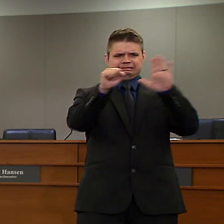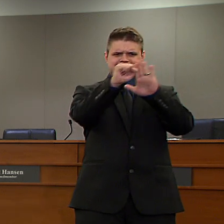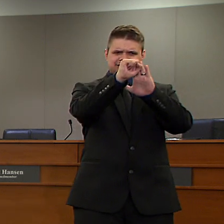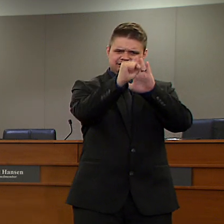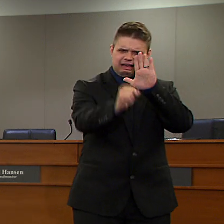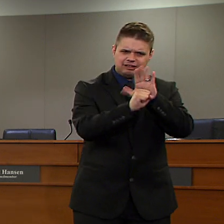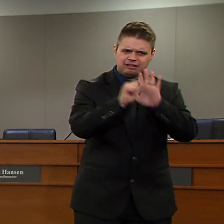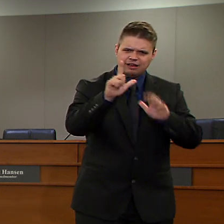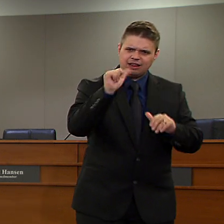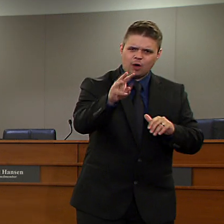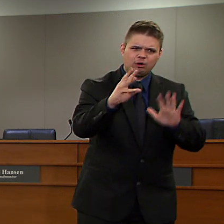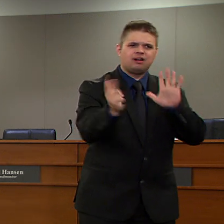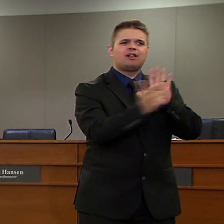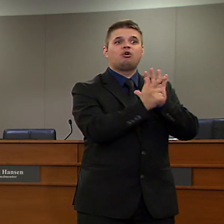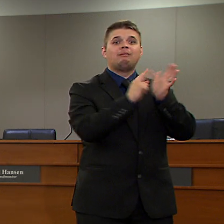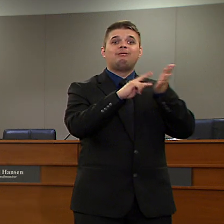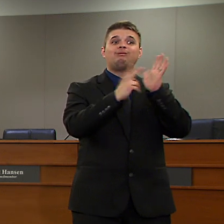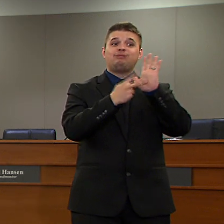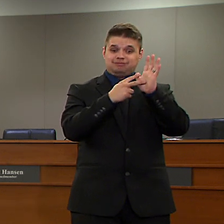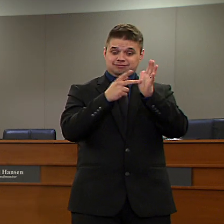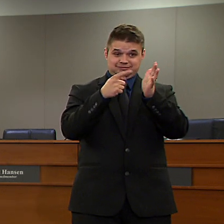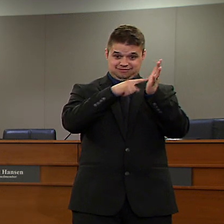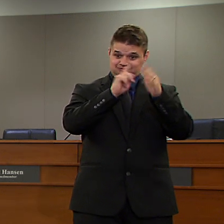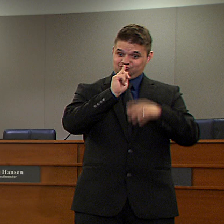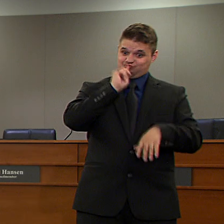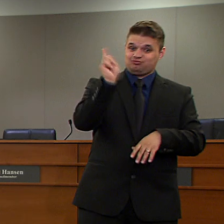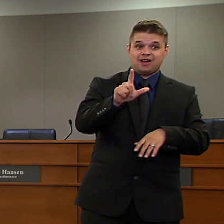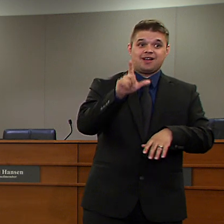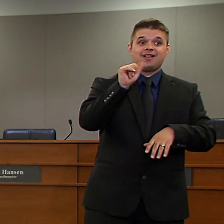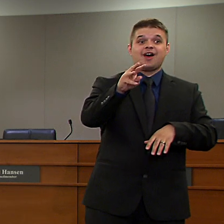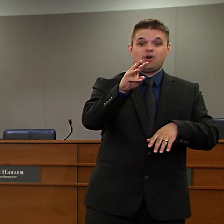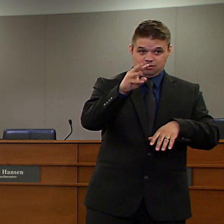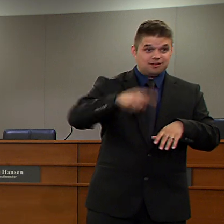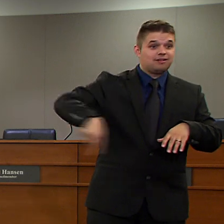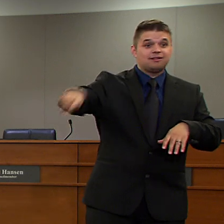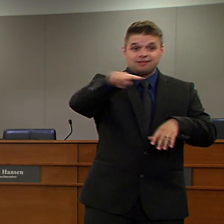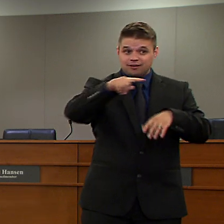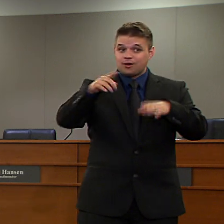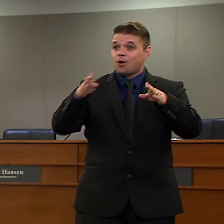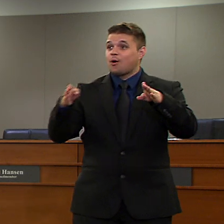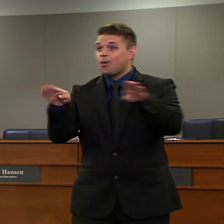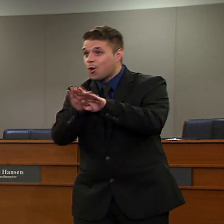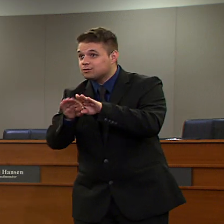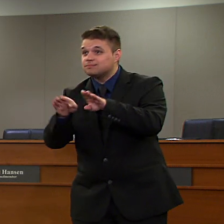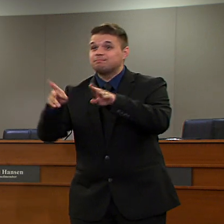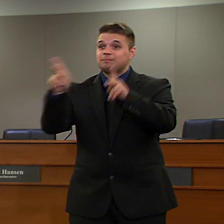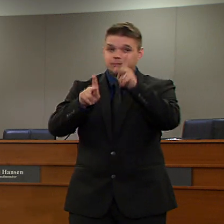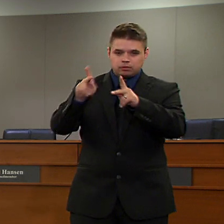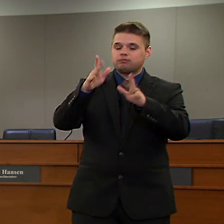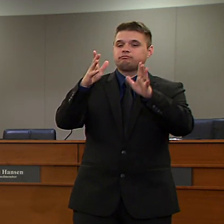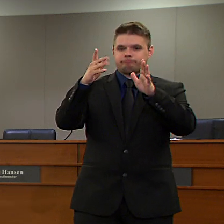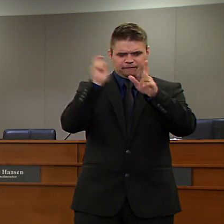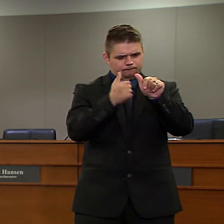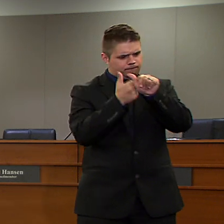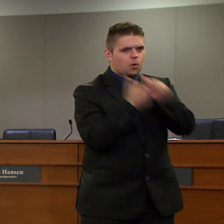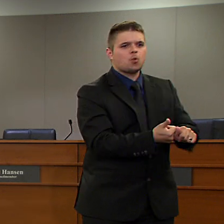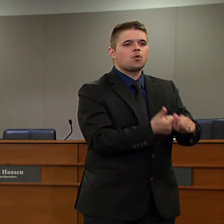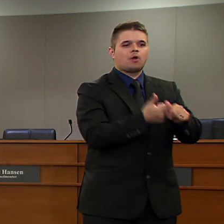this order, including closures and suspension of public gatherings, are something that every city in the state must